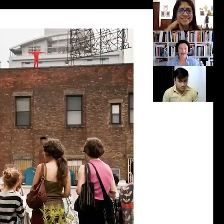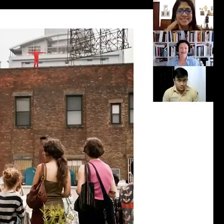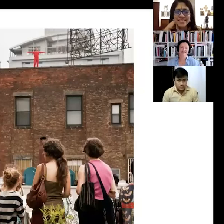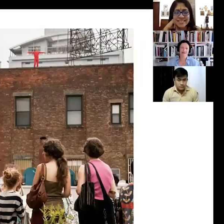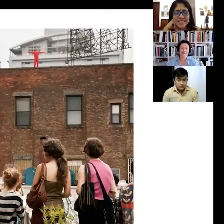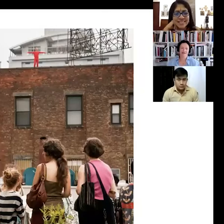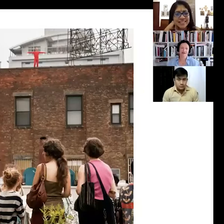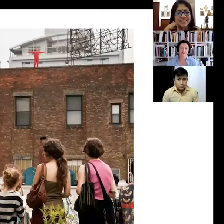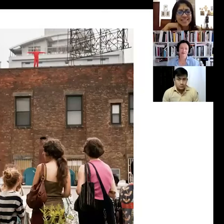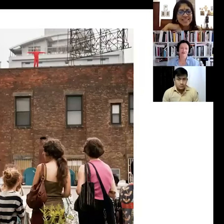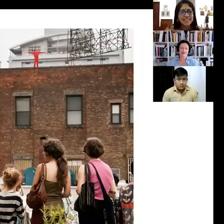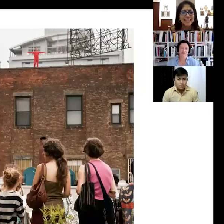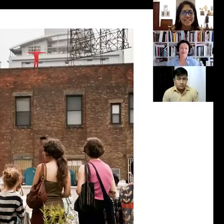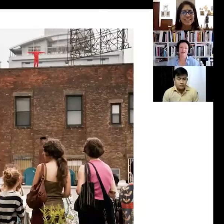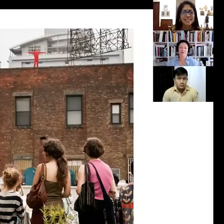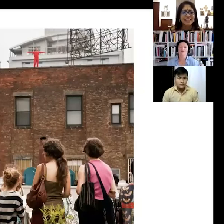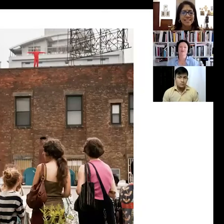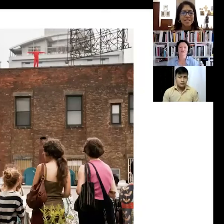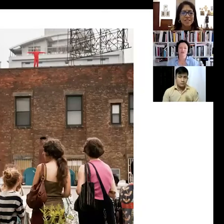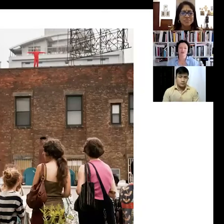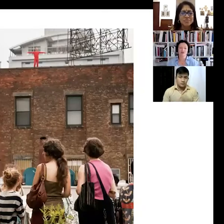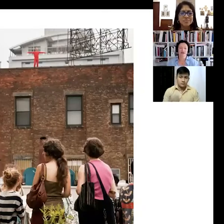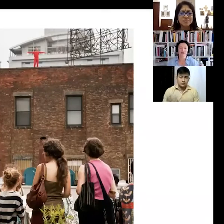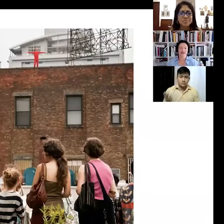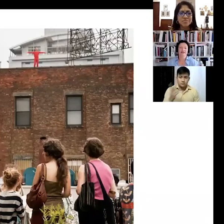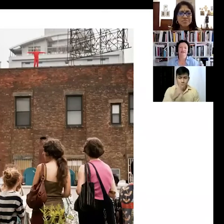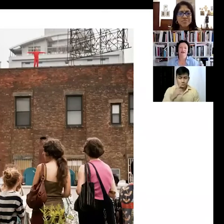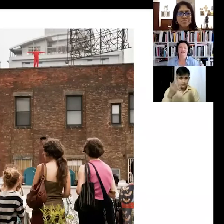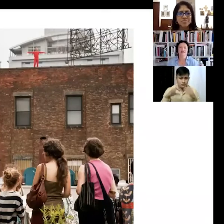And this is also very early project but something that we've continued doing... This is a Trisha